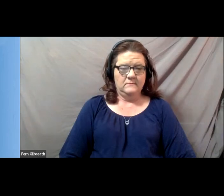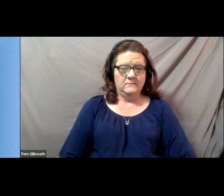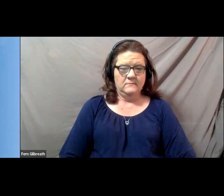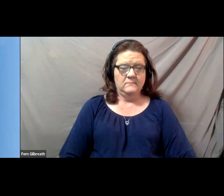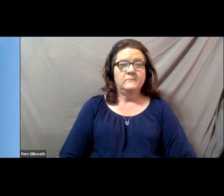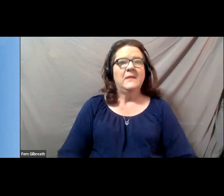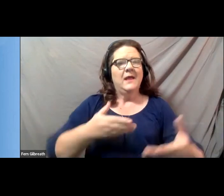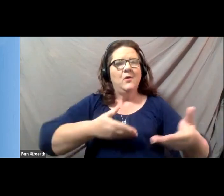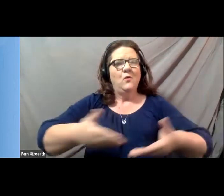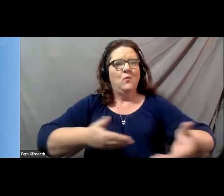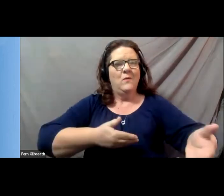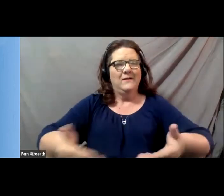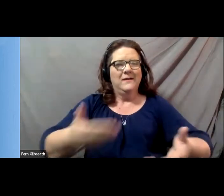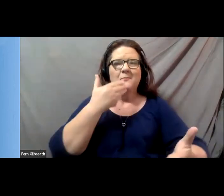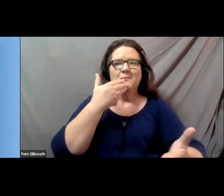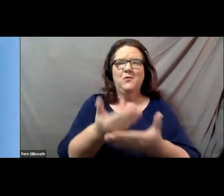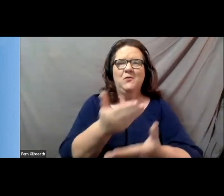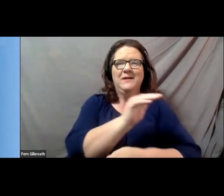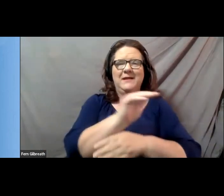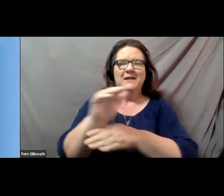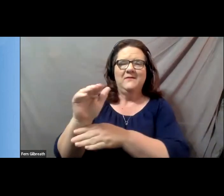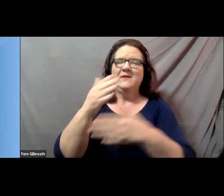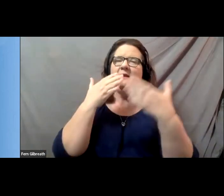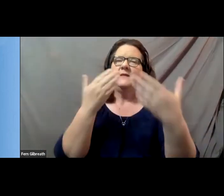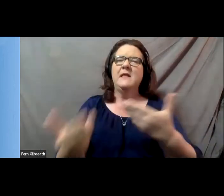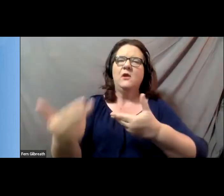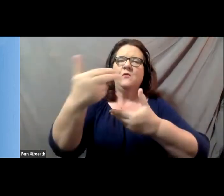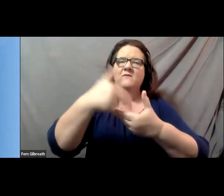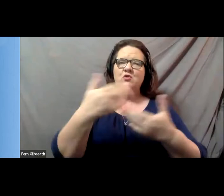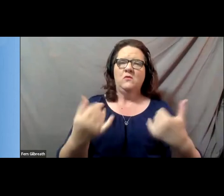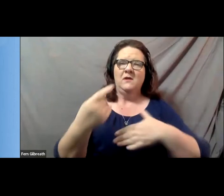Welcome and good evening. Thank you for joining us today